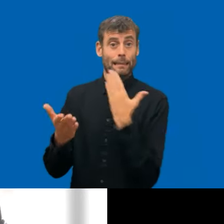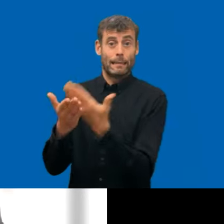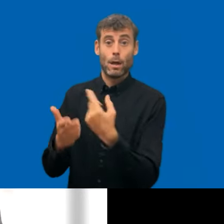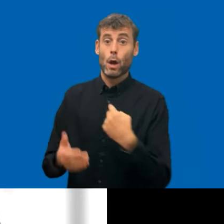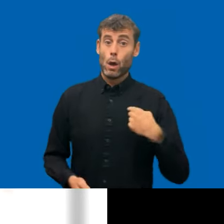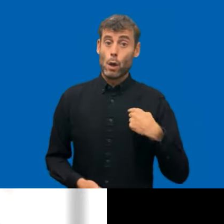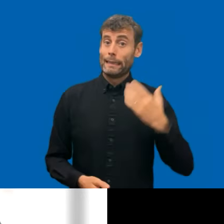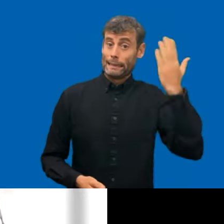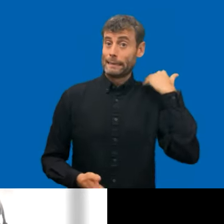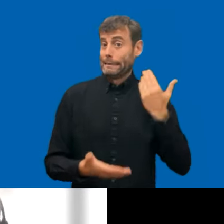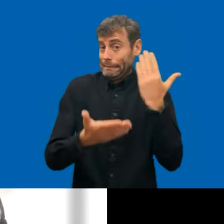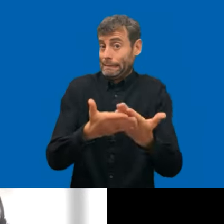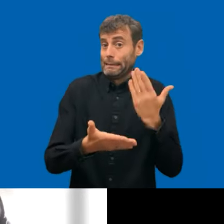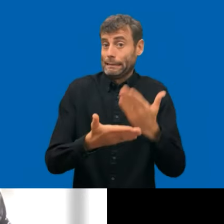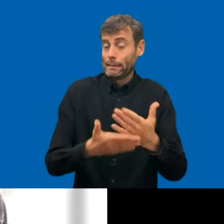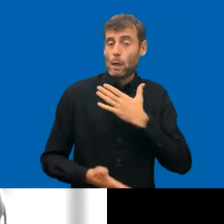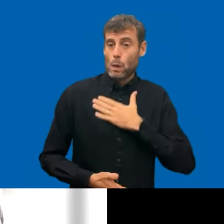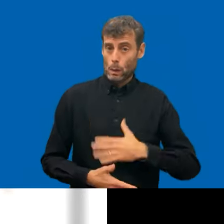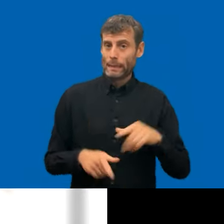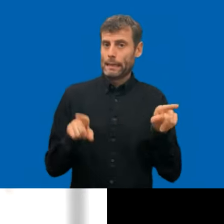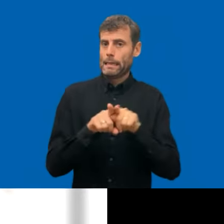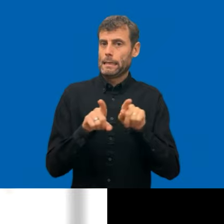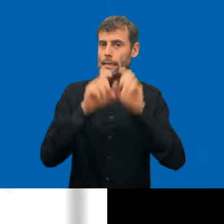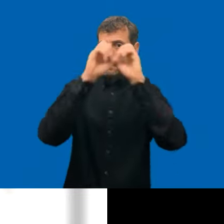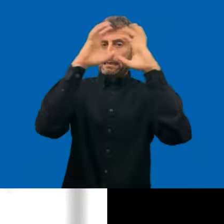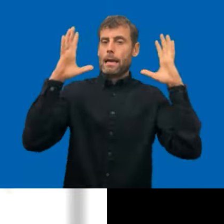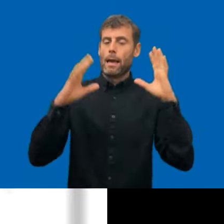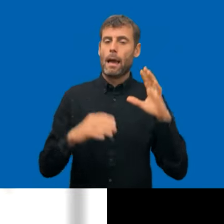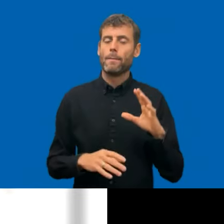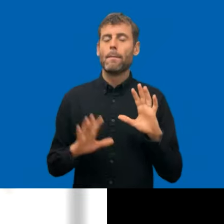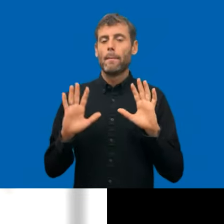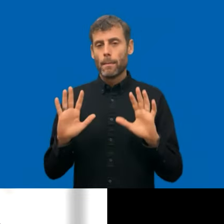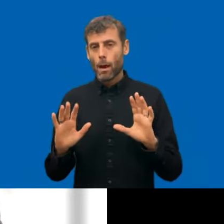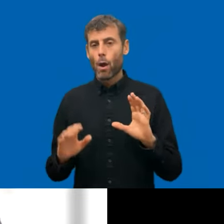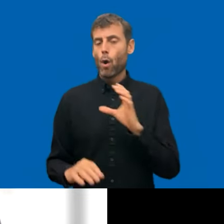but thank for the reminder. And they are not here, and they can't defend themselves. Let's hope for a